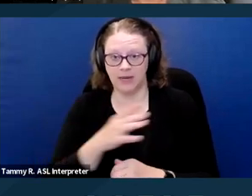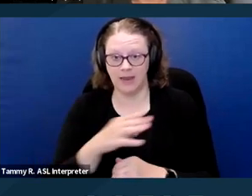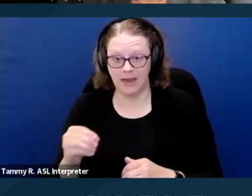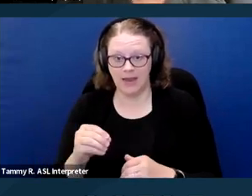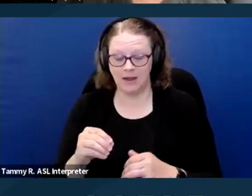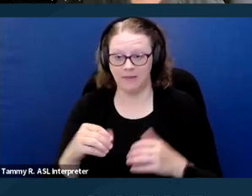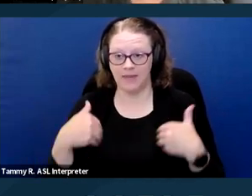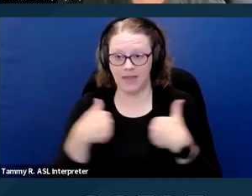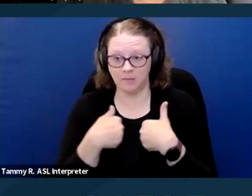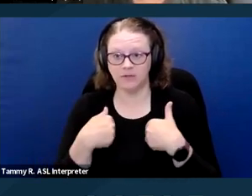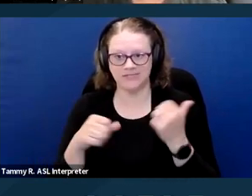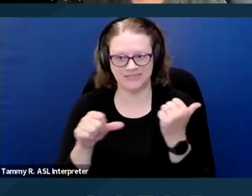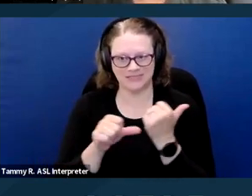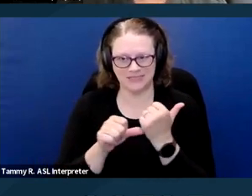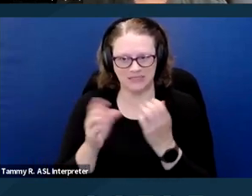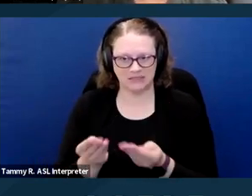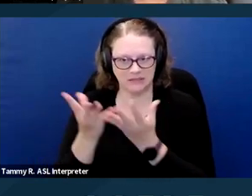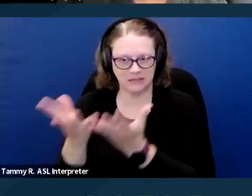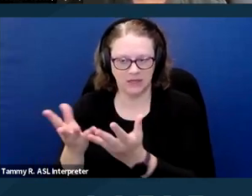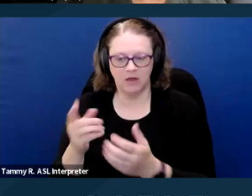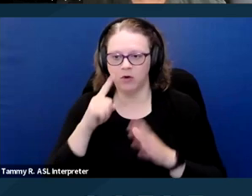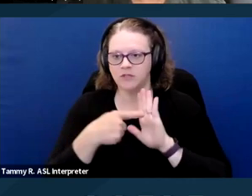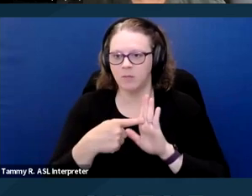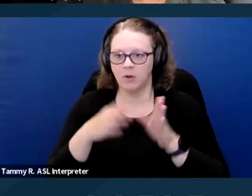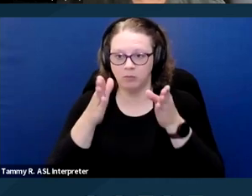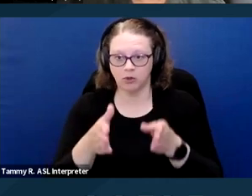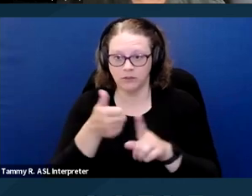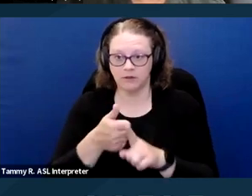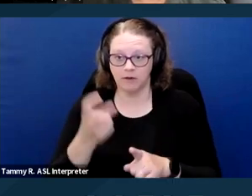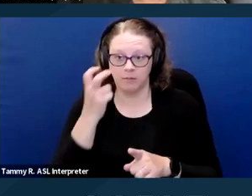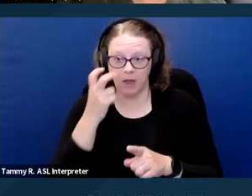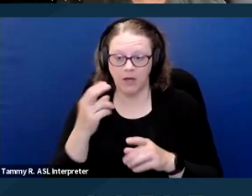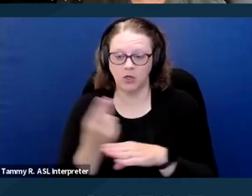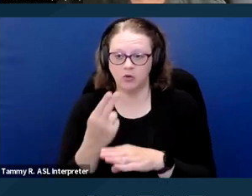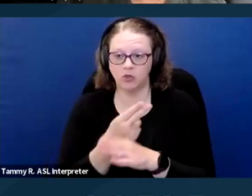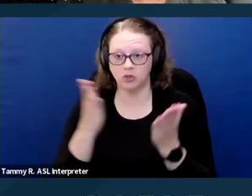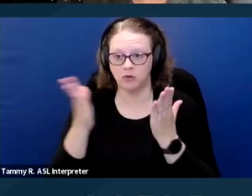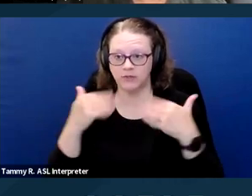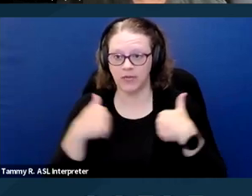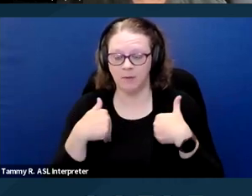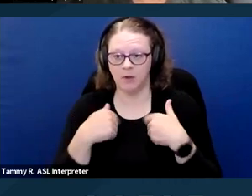So for example, someone who is blind and uses a service animal to help them get